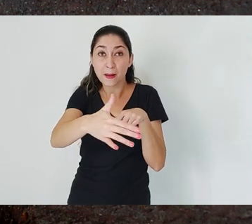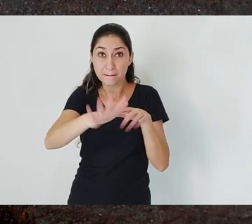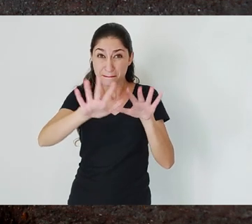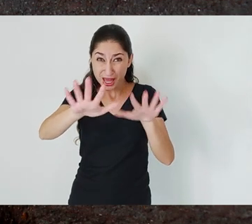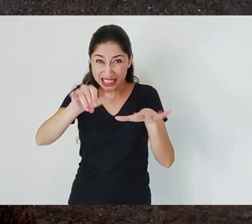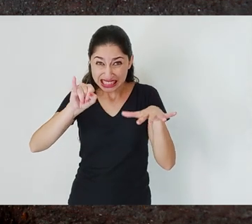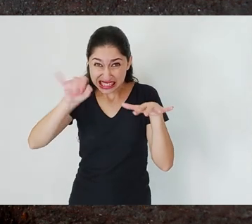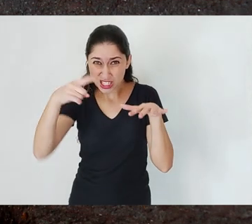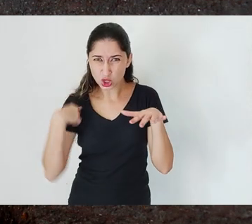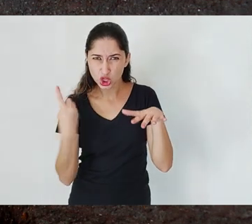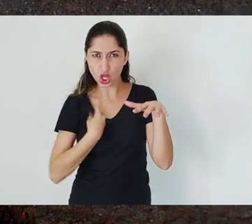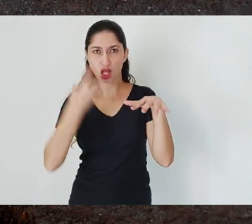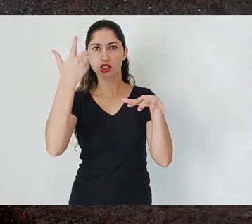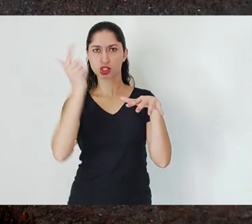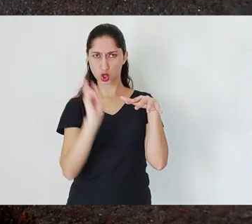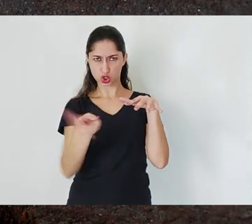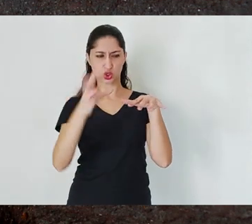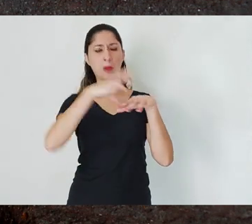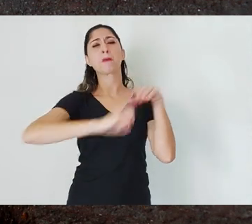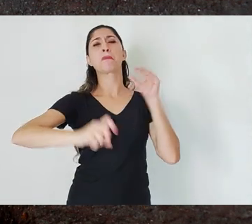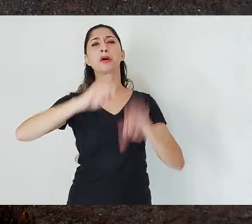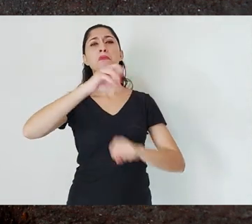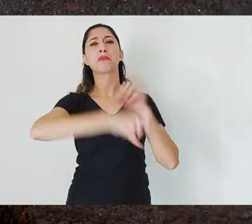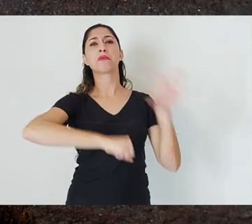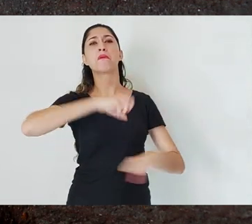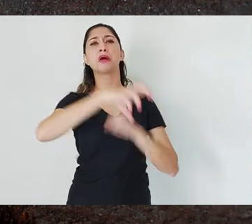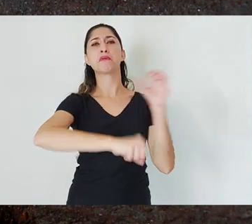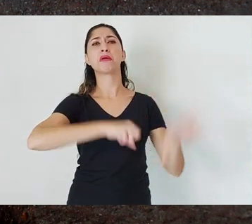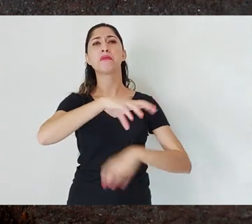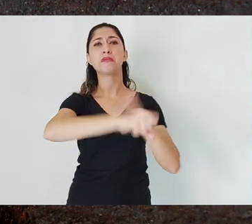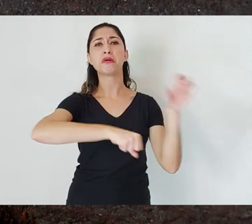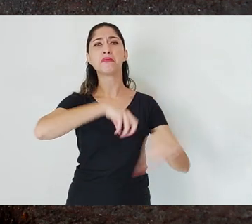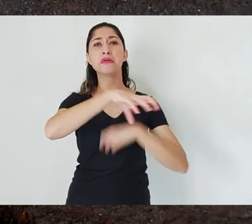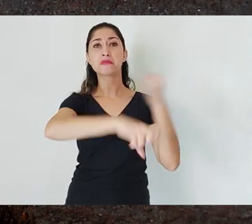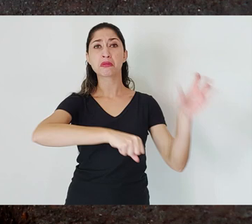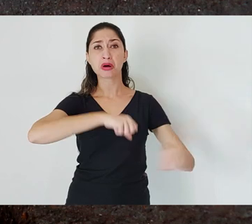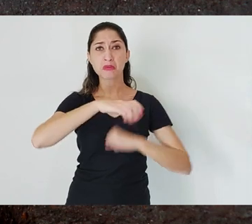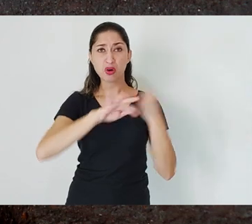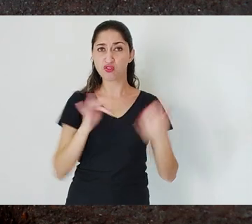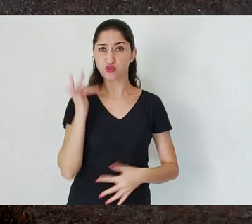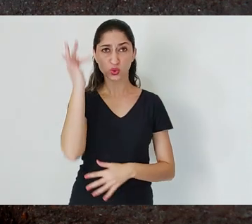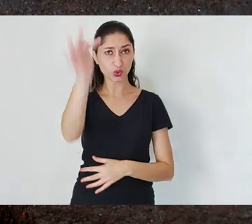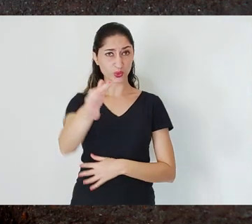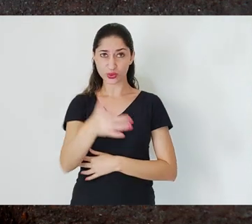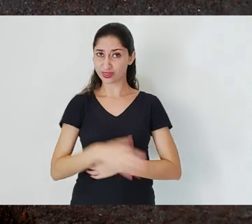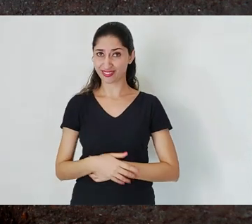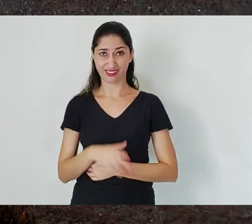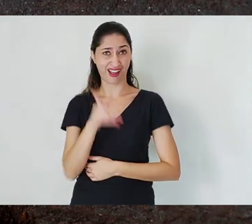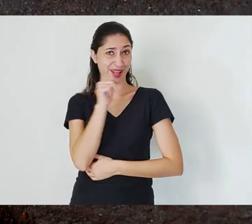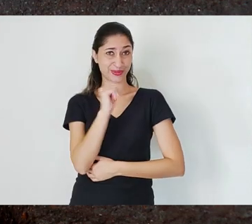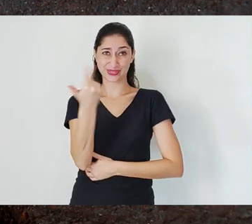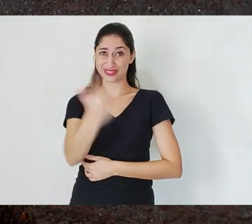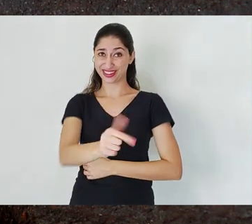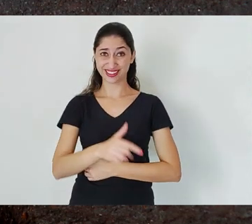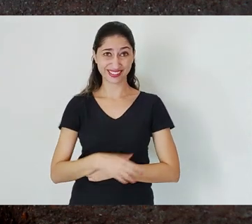we are condemning all future generations. Although Brazil still has plenty of iron but we also had a large area of Atlantic Forest Forest and we no longer have it --